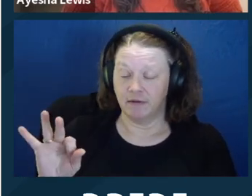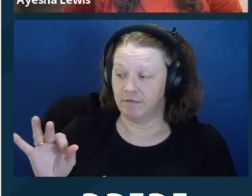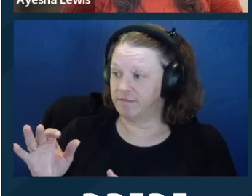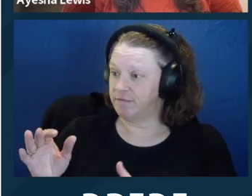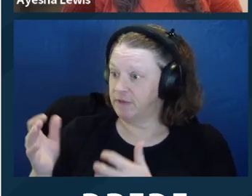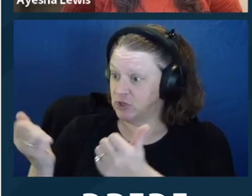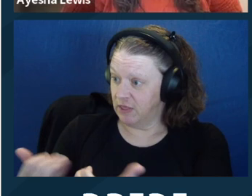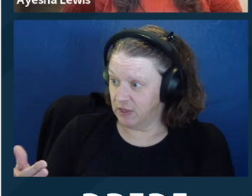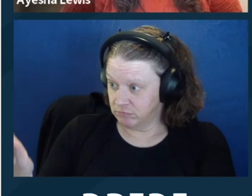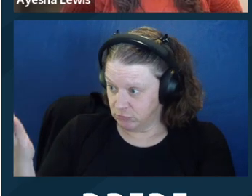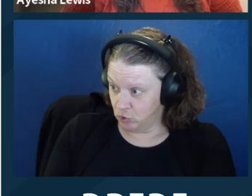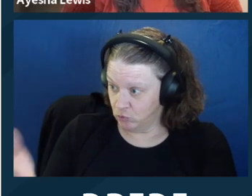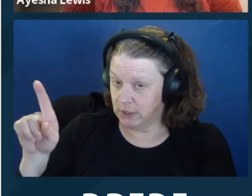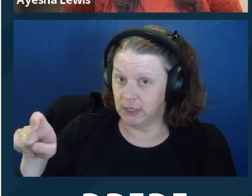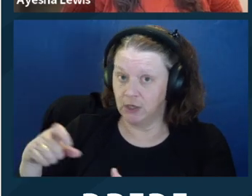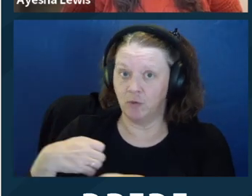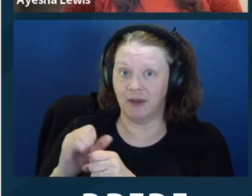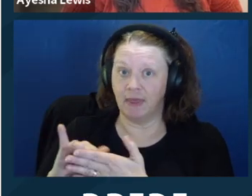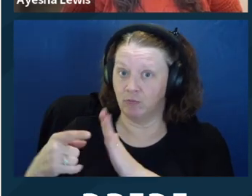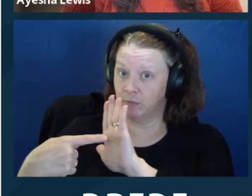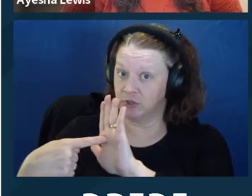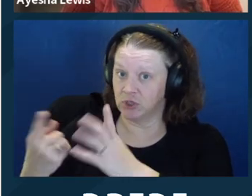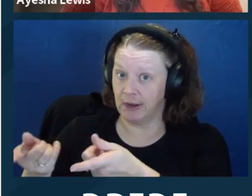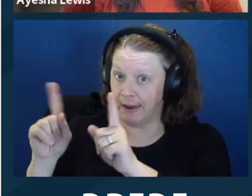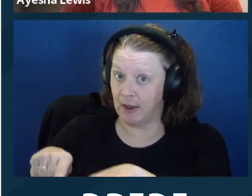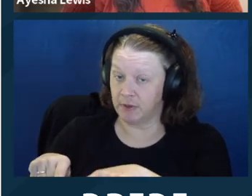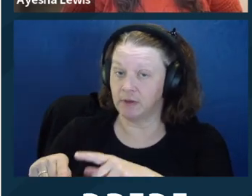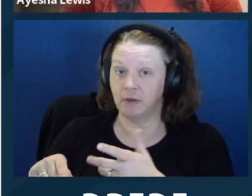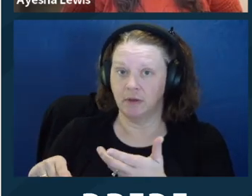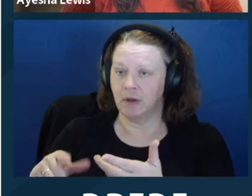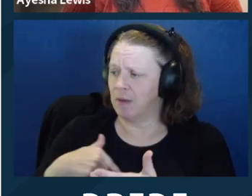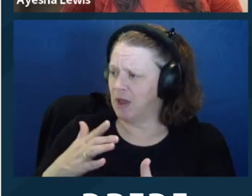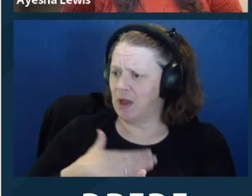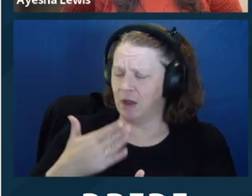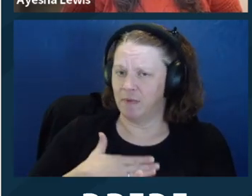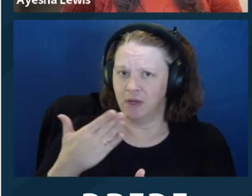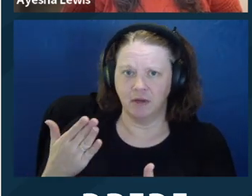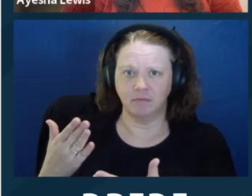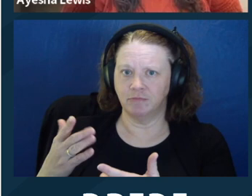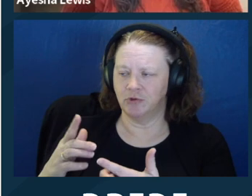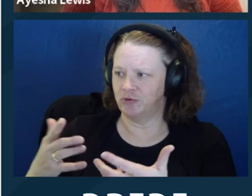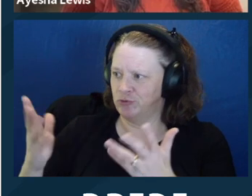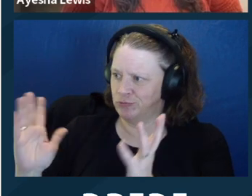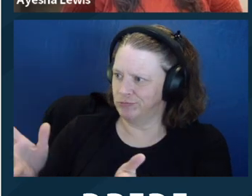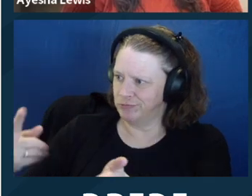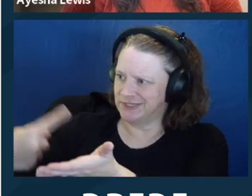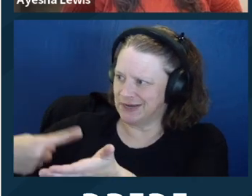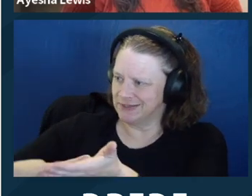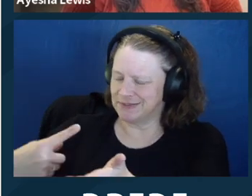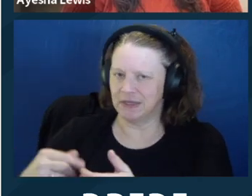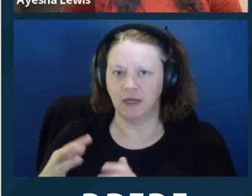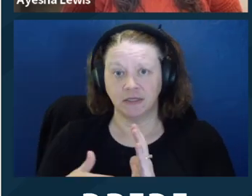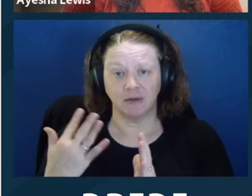representation, or fruitful one, and if there is anything that they need to make that representation